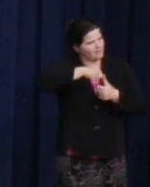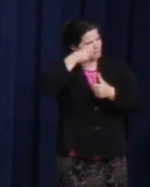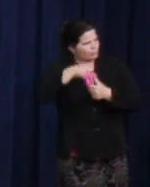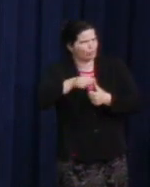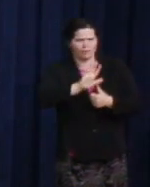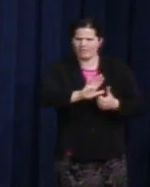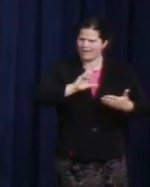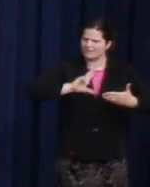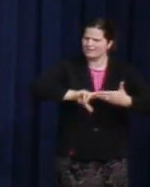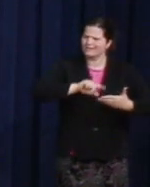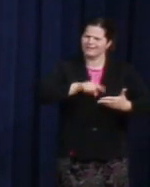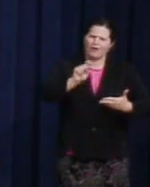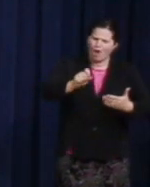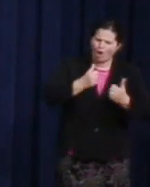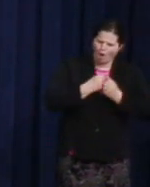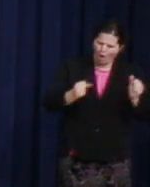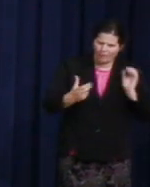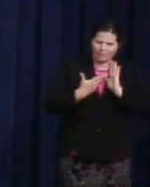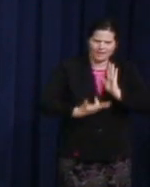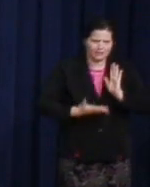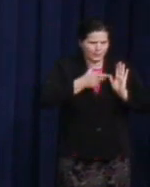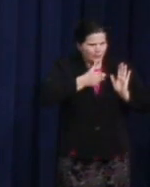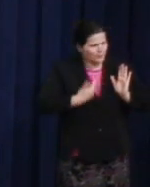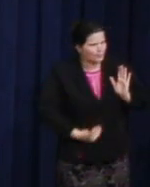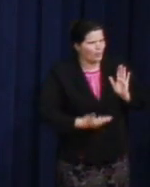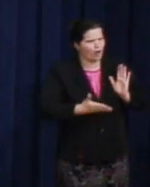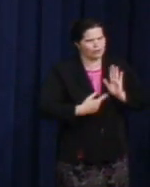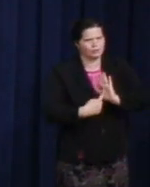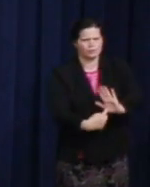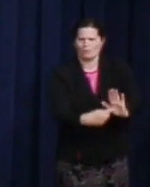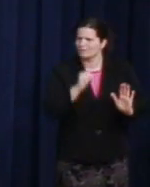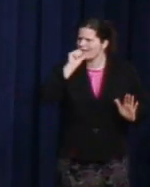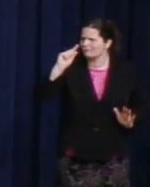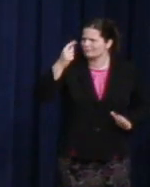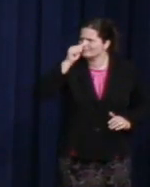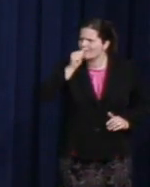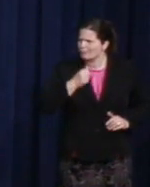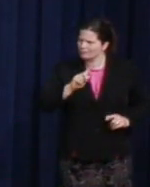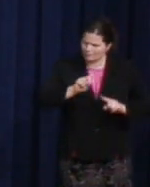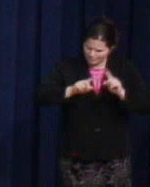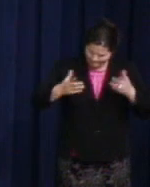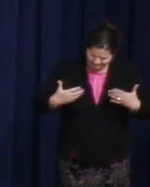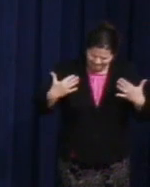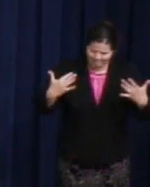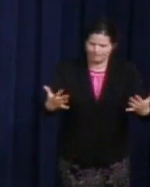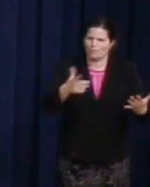a bar above simply being tolerated. Harvey Milk has come to represent much more than a man.